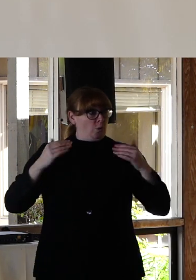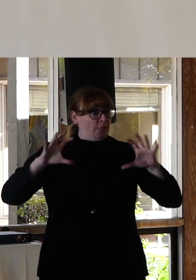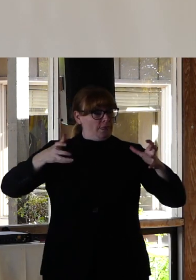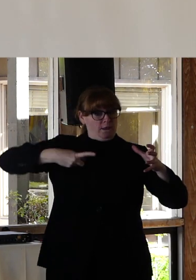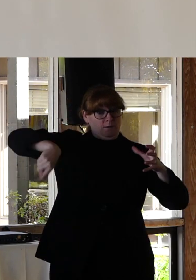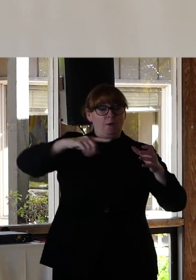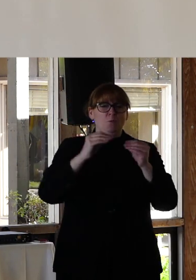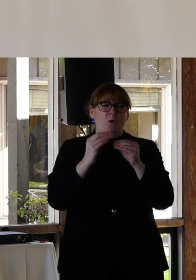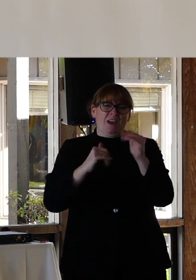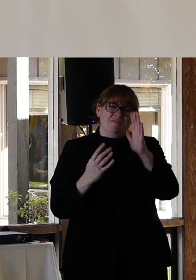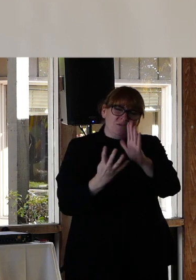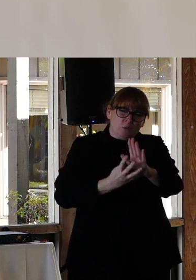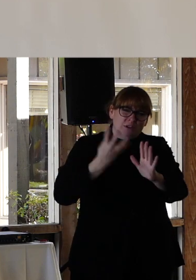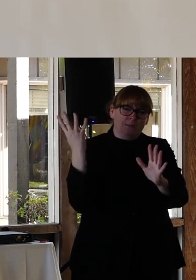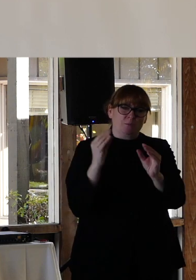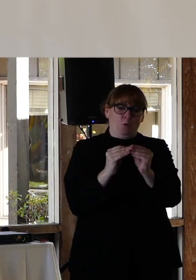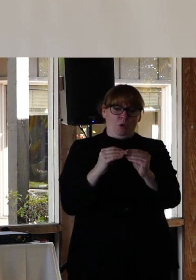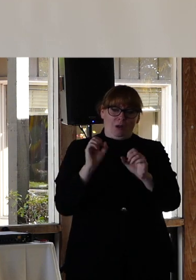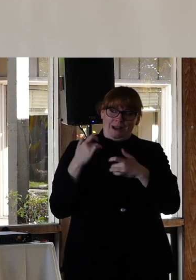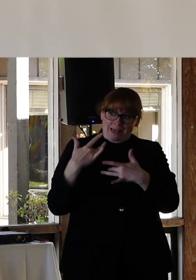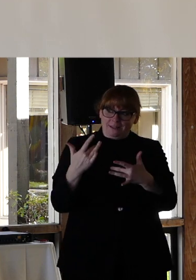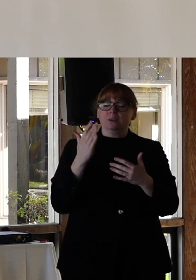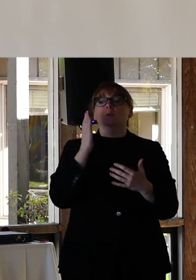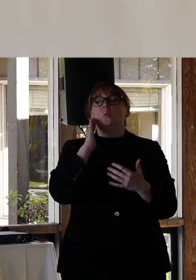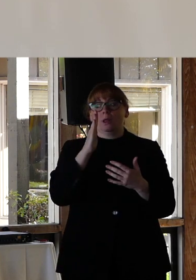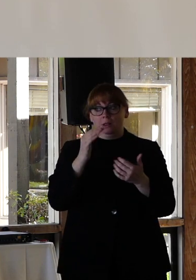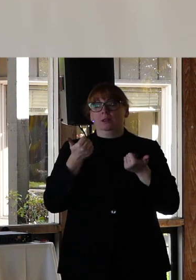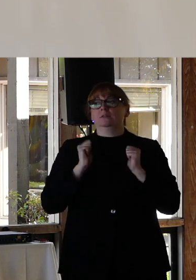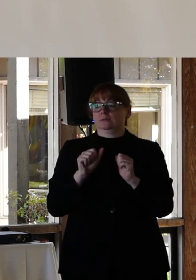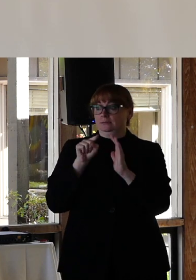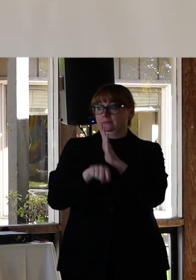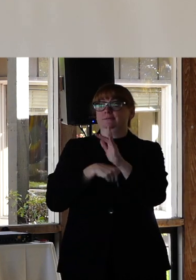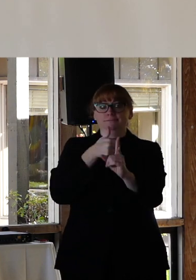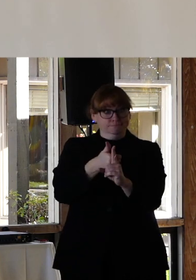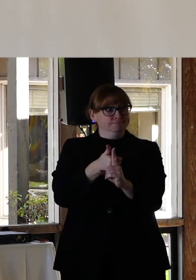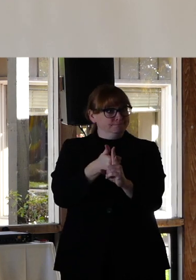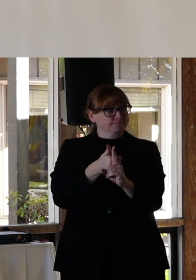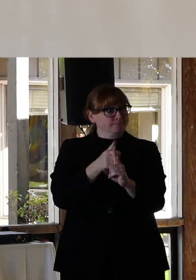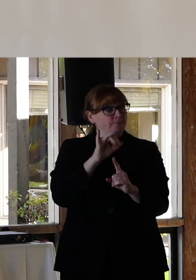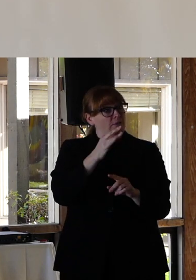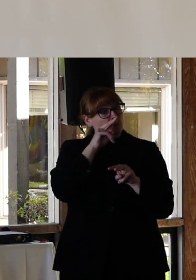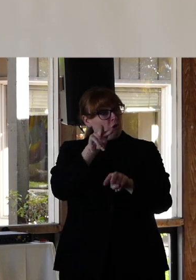more than four times more likely to attempt suicide. If we look at the